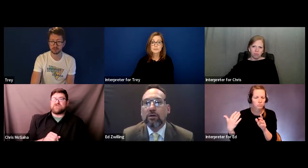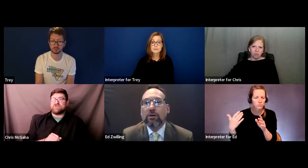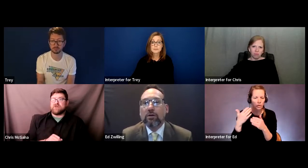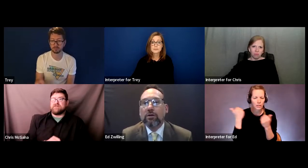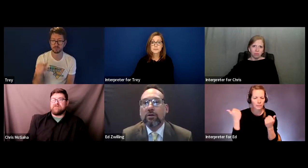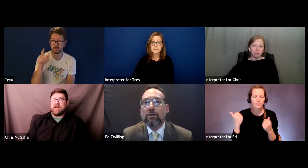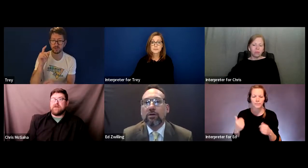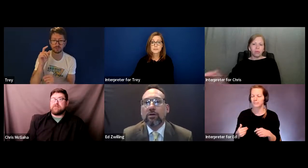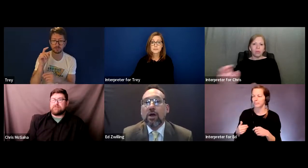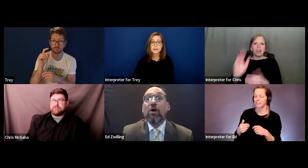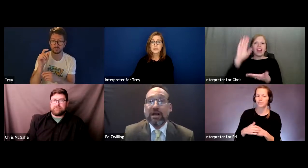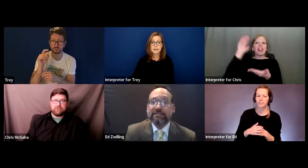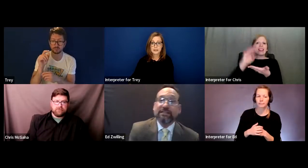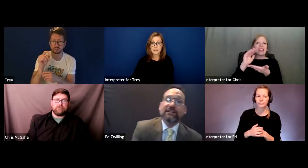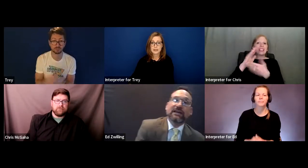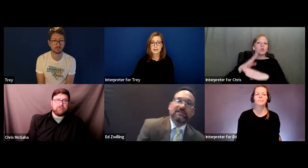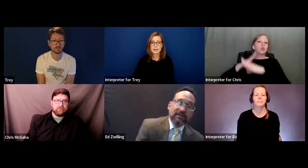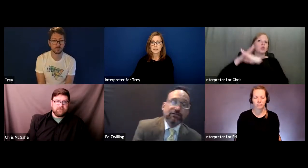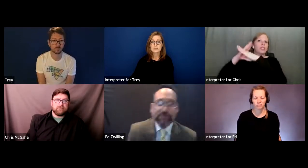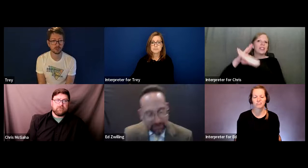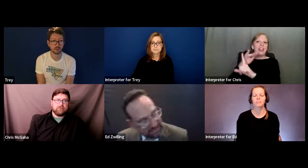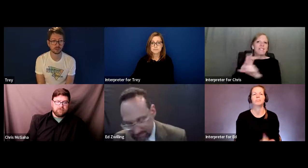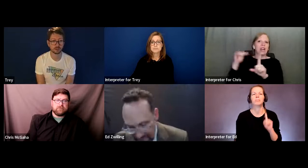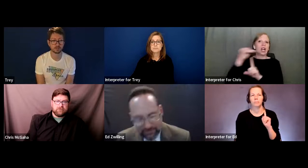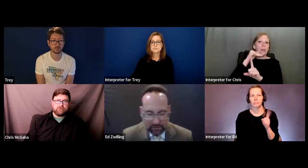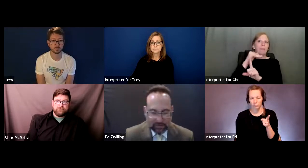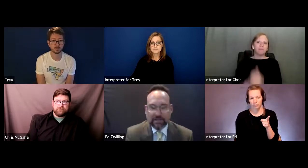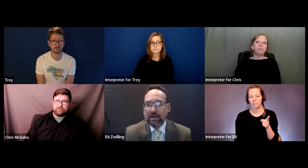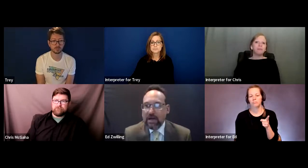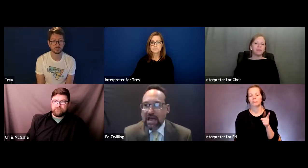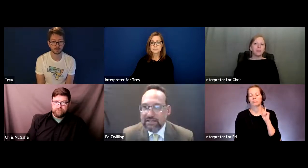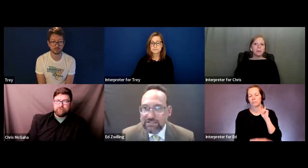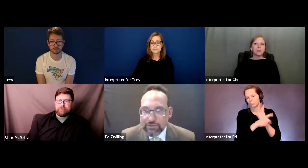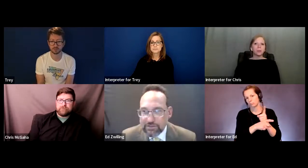Least restrictive environment. Ed: Yes yes yes. Absolutely.